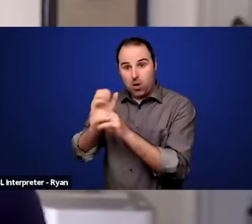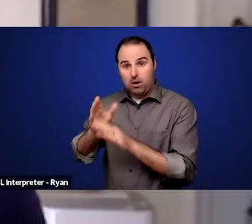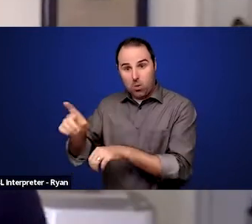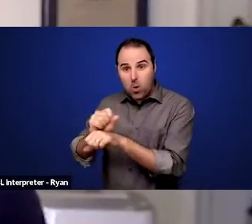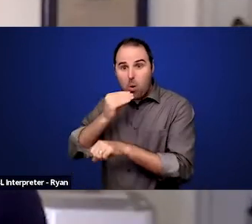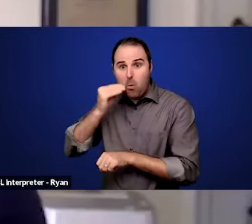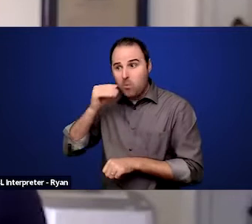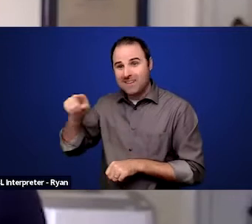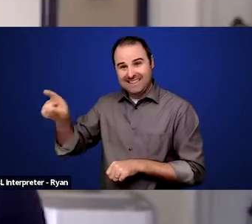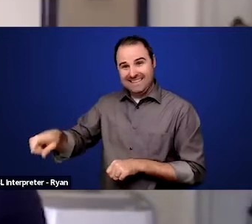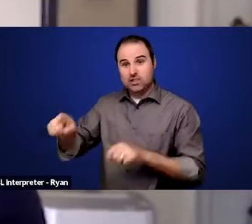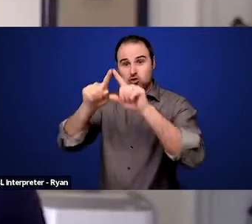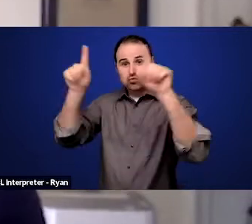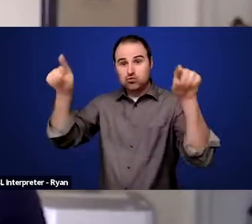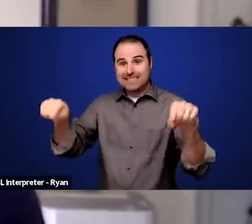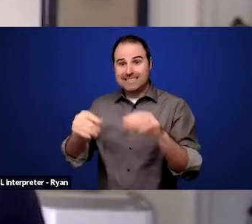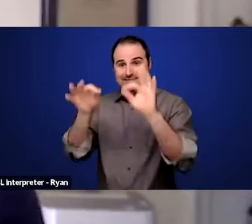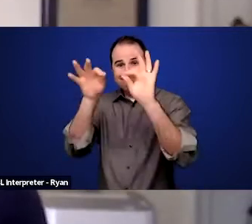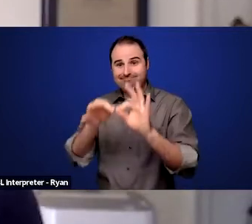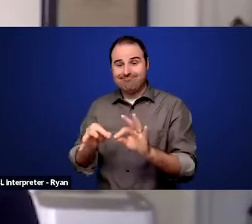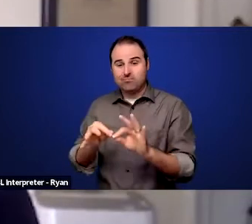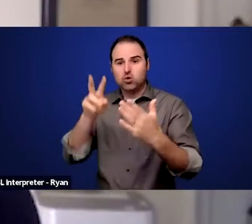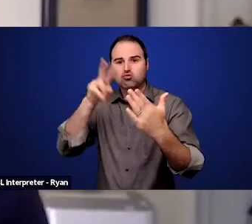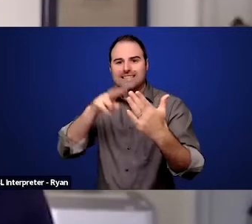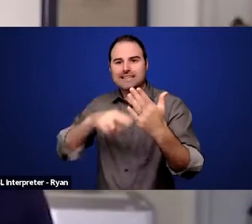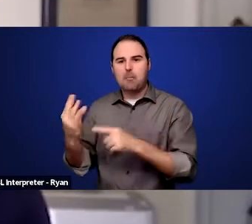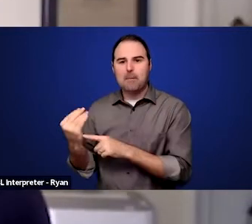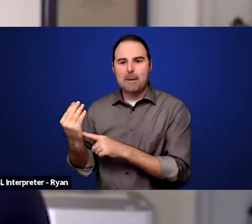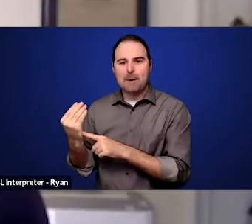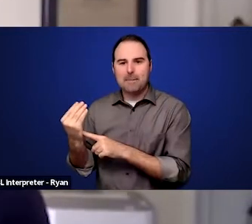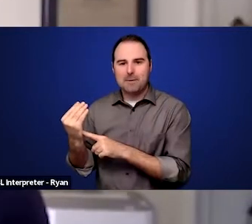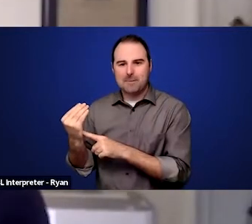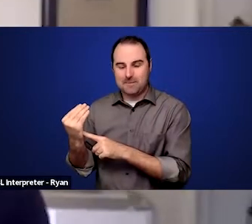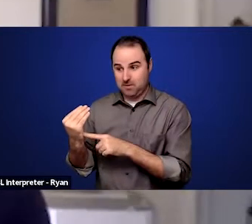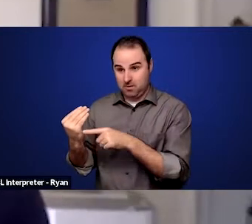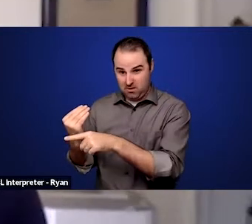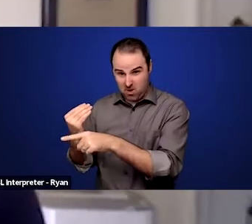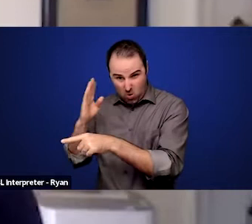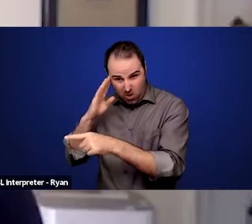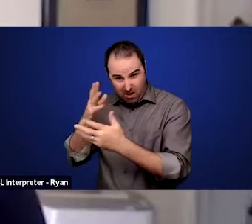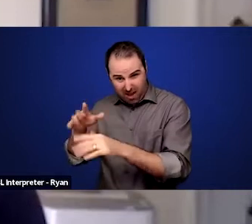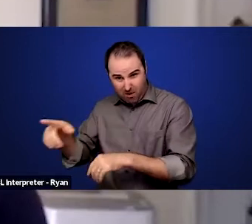will you allow that reader to work in that person's home? If someone needs a personal assistant to help